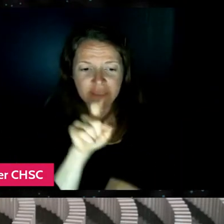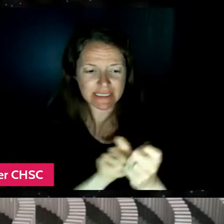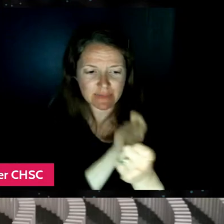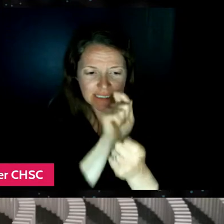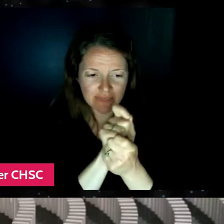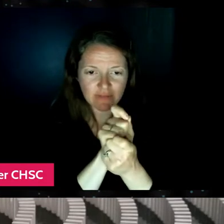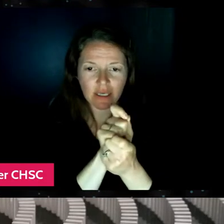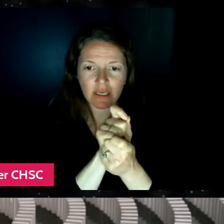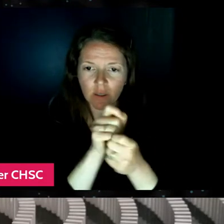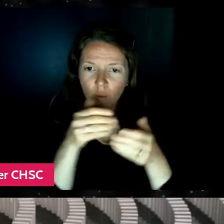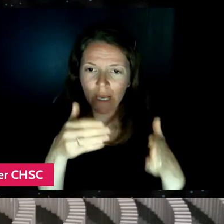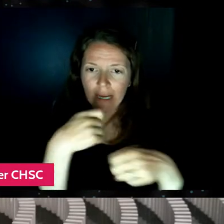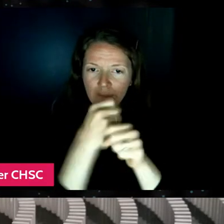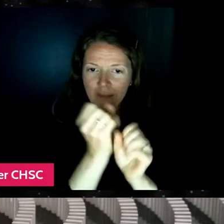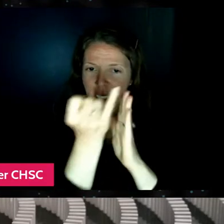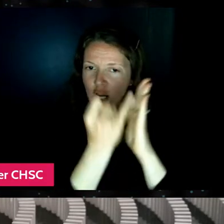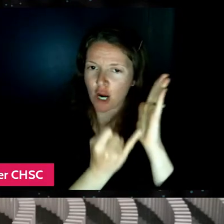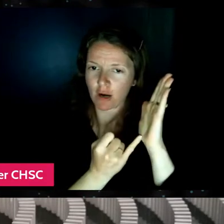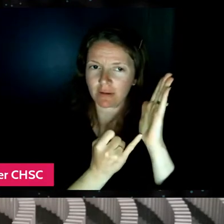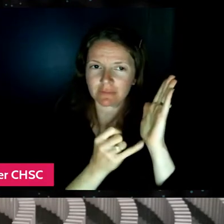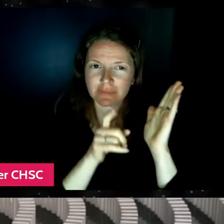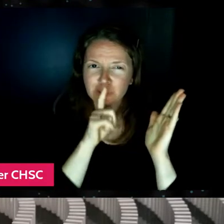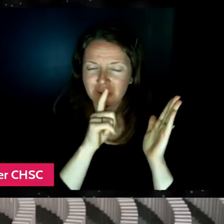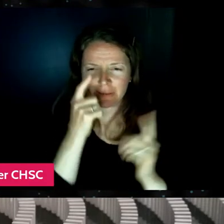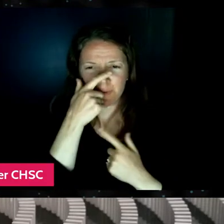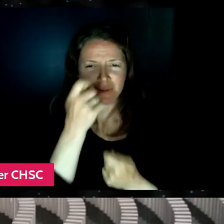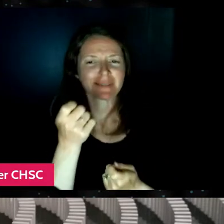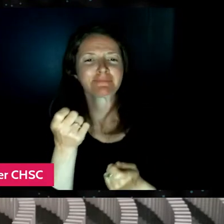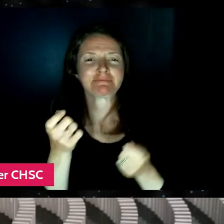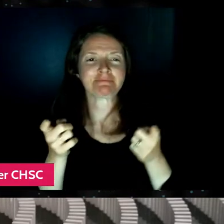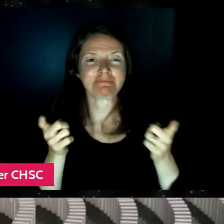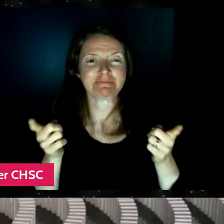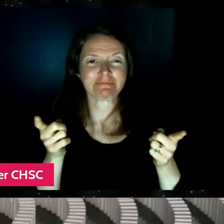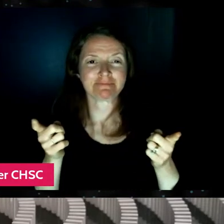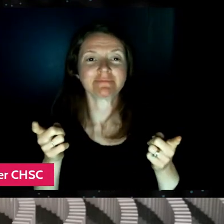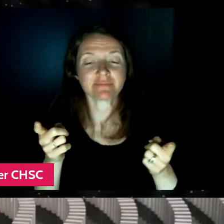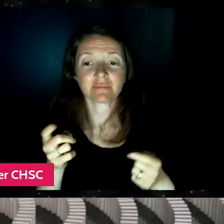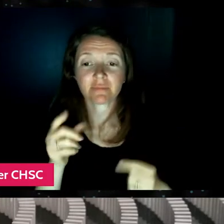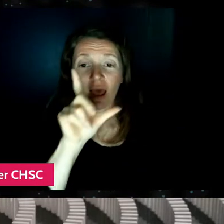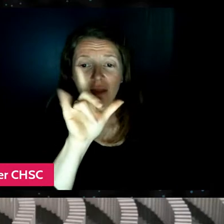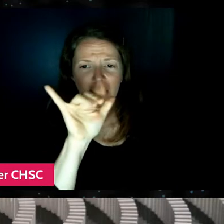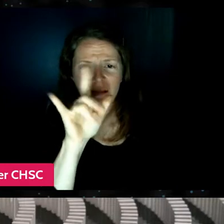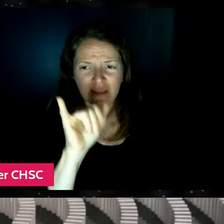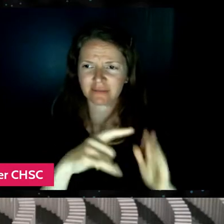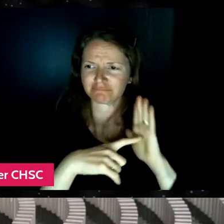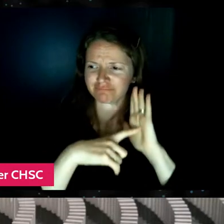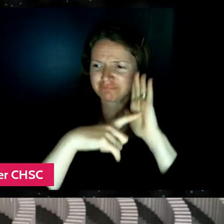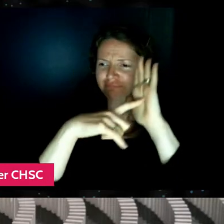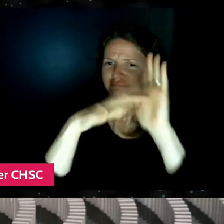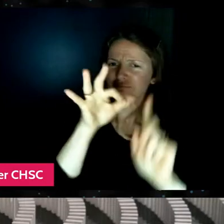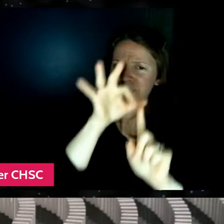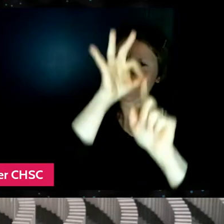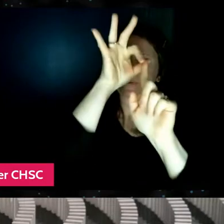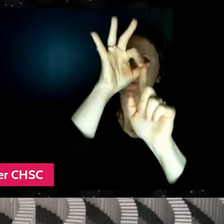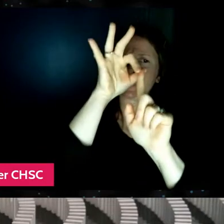And, you know, it's really quite interesting. And Lily sort of stands out in so many ways because of that.